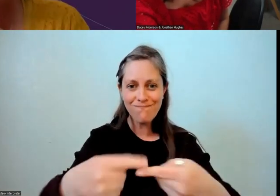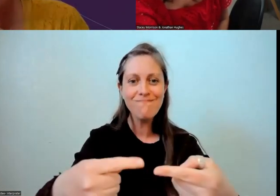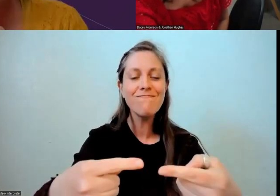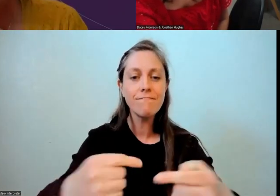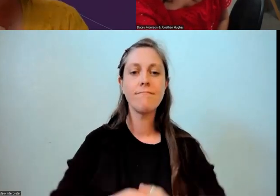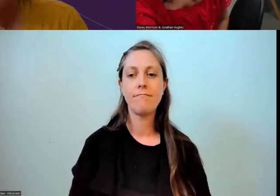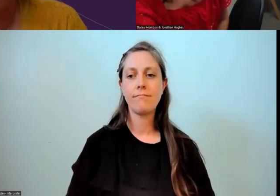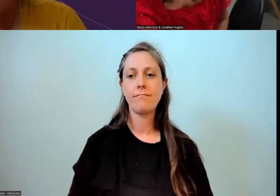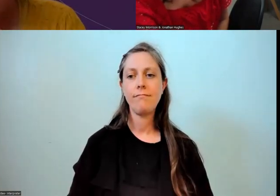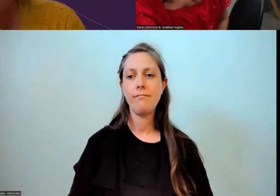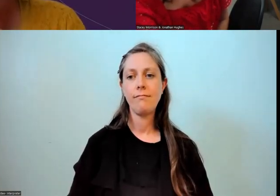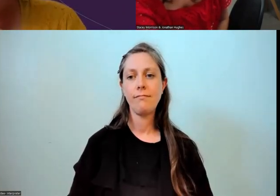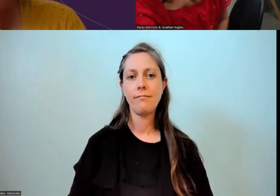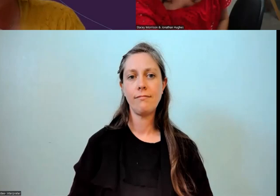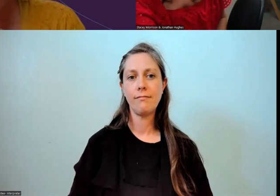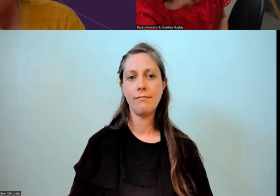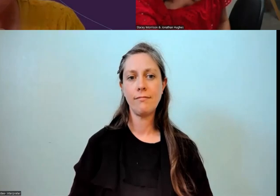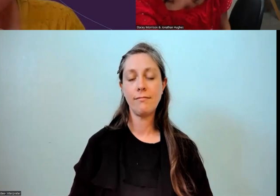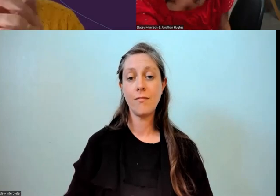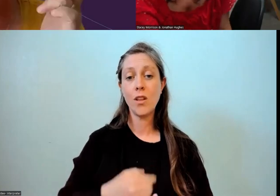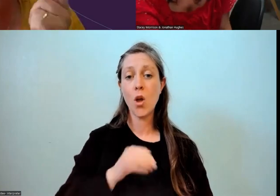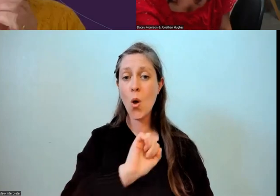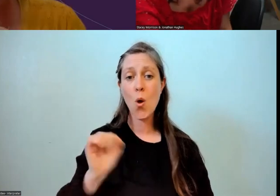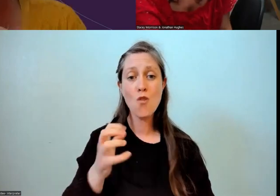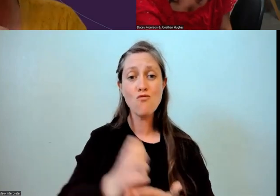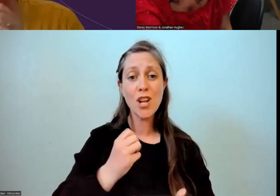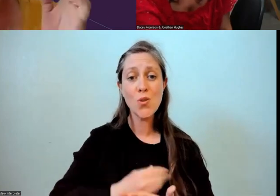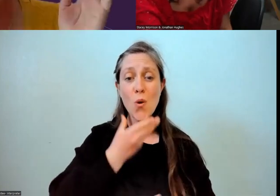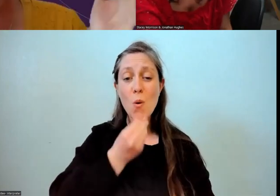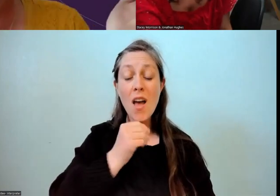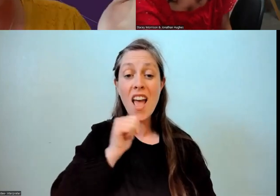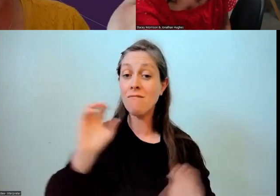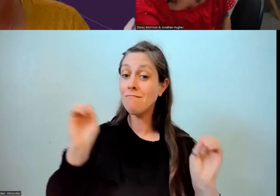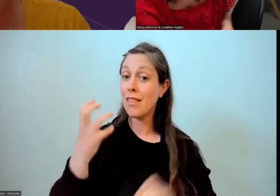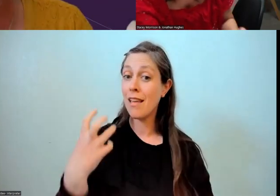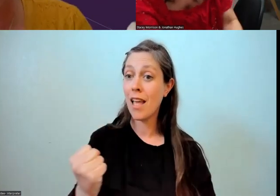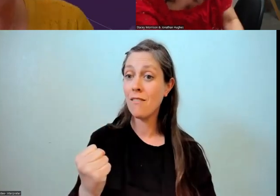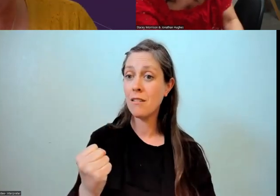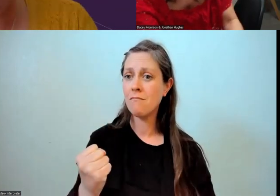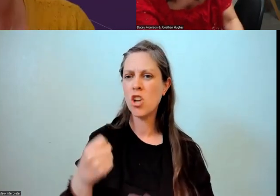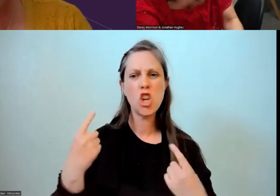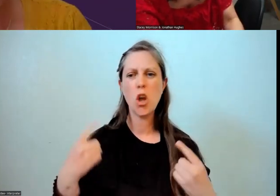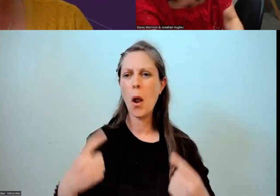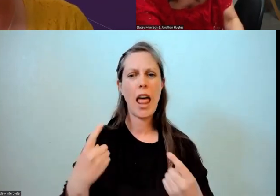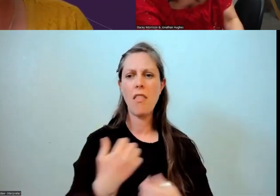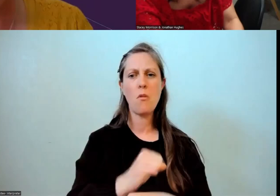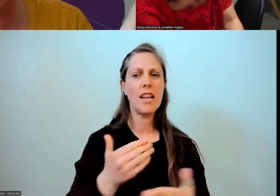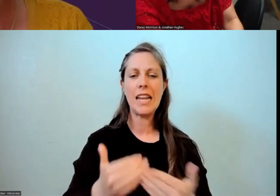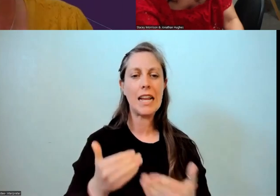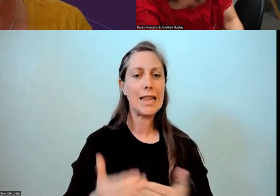Make the most of your resources you have. And if you haven't got them, don't let that stop you. 'Cause that's what I heard from you, Jonathan.